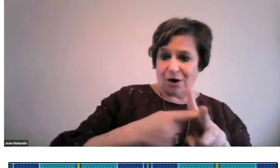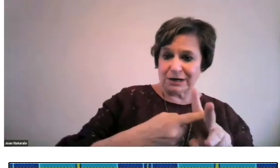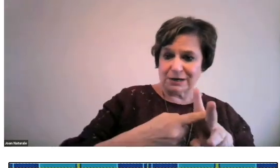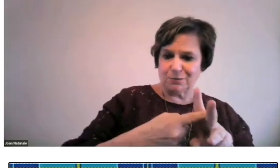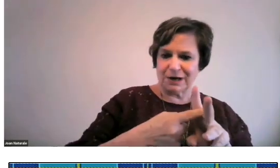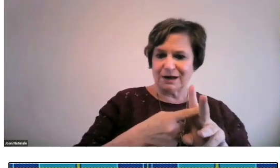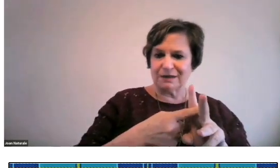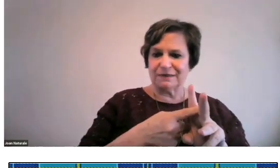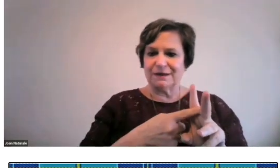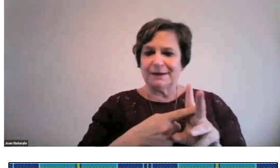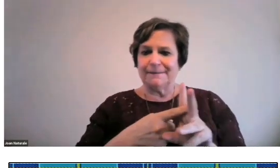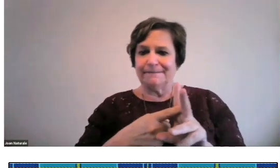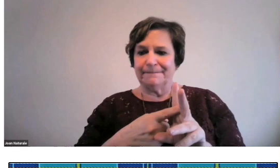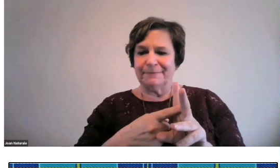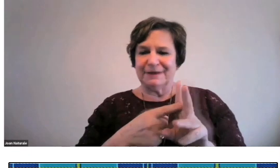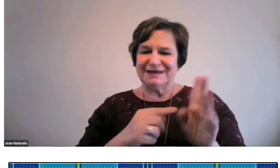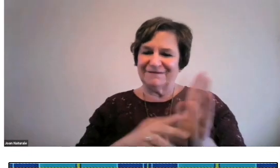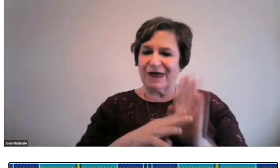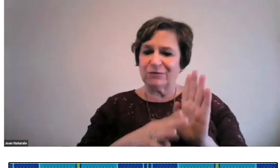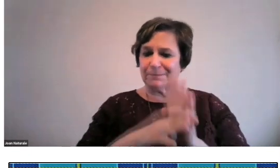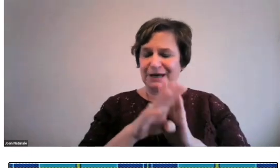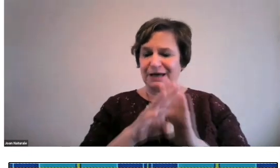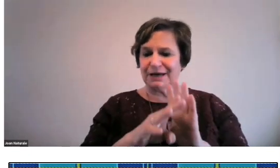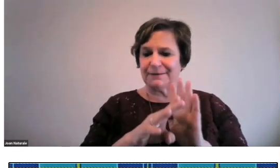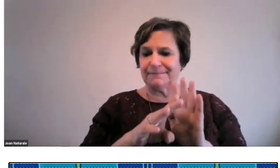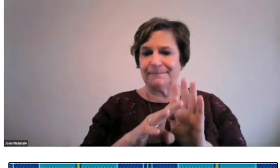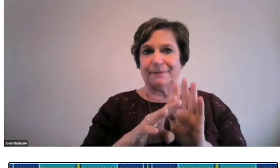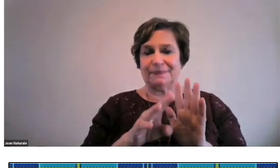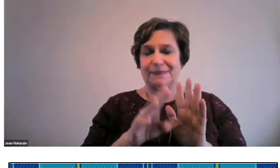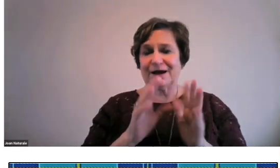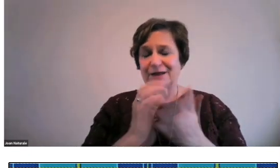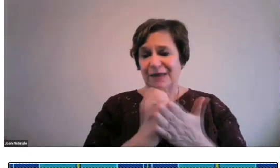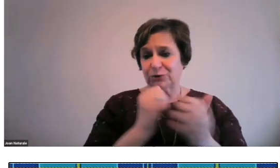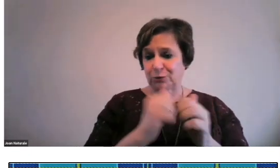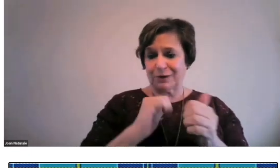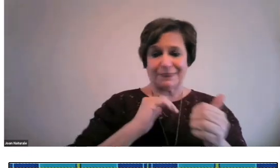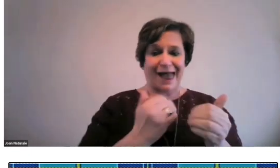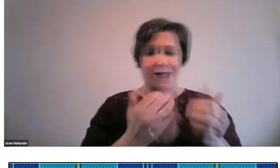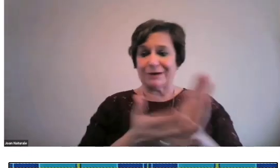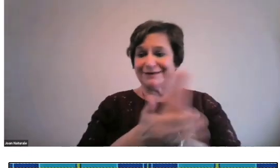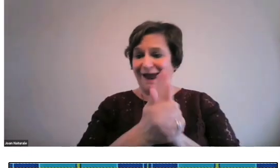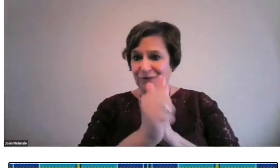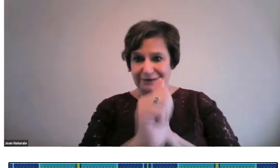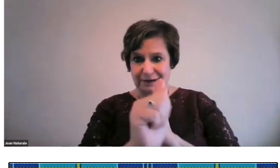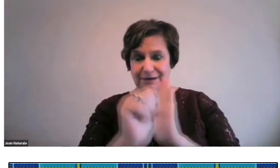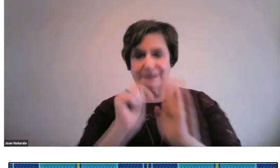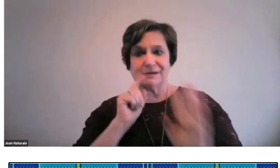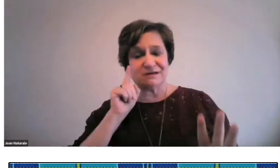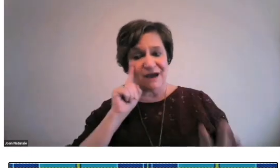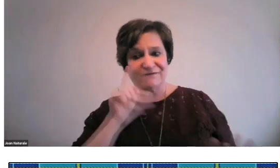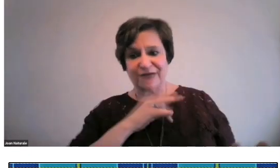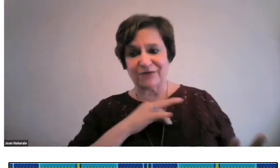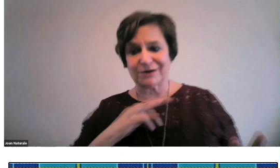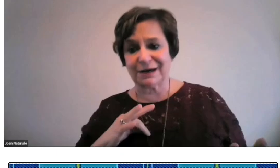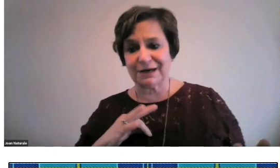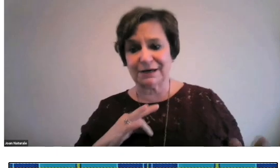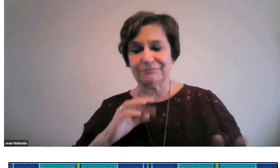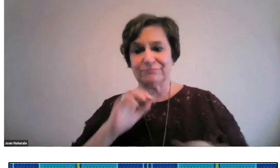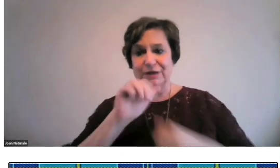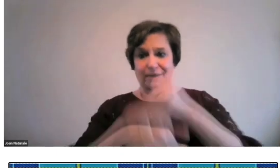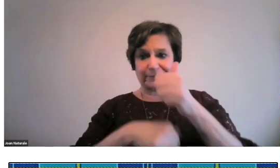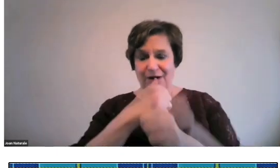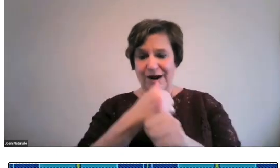That's how we got started developing these collections with our talented deaf faculty,